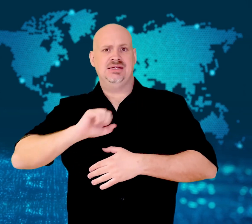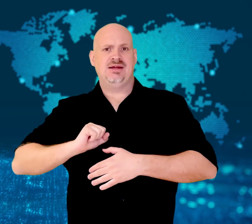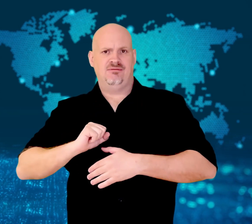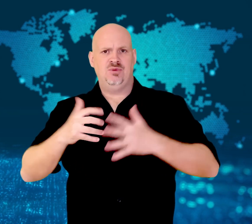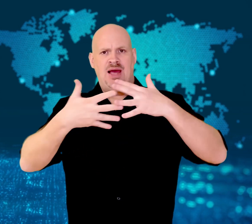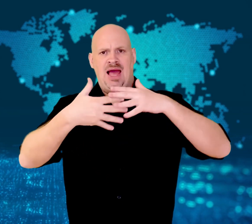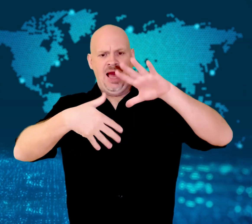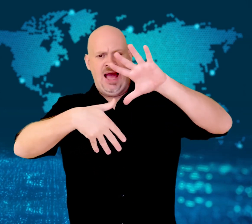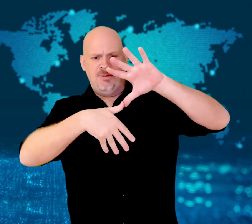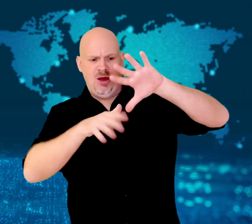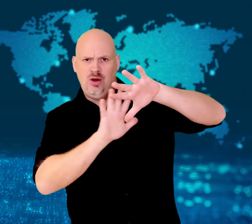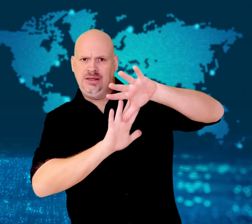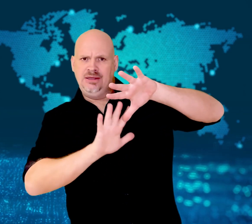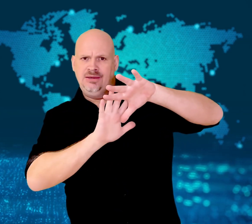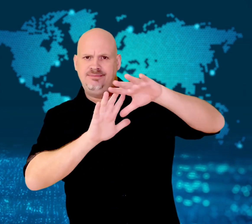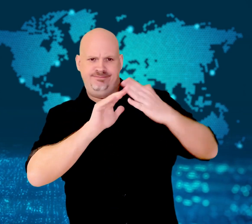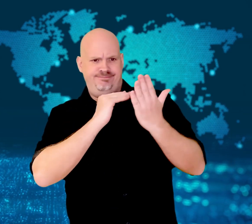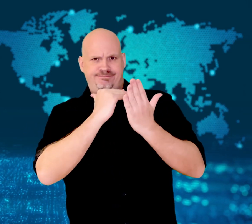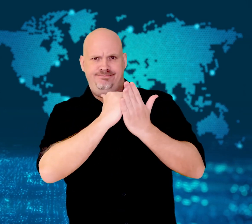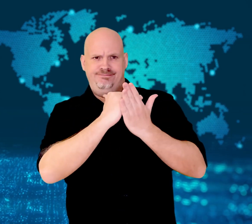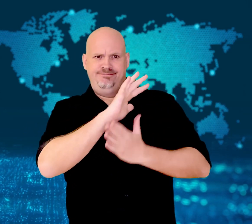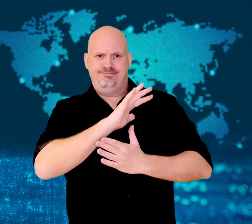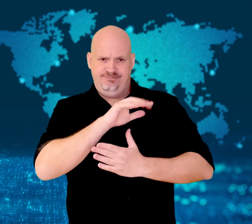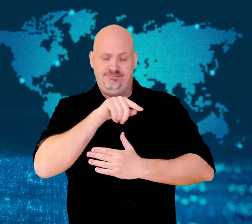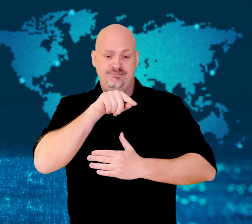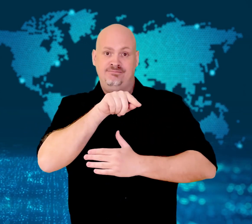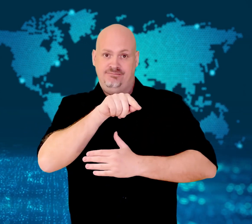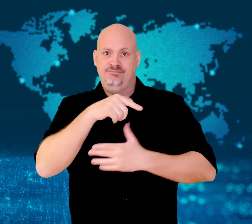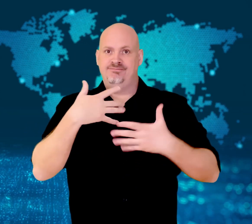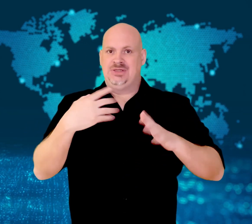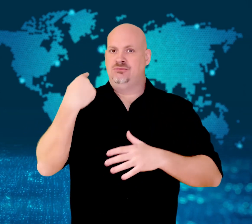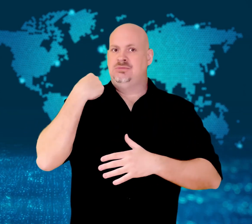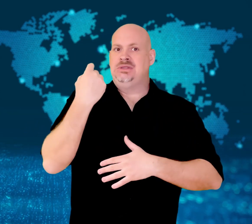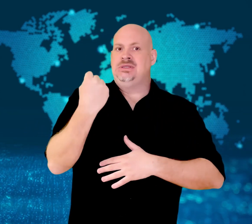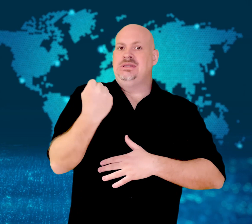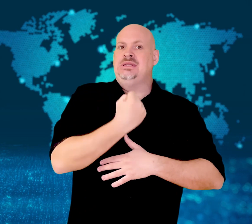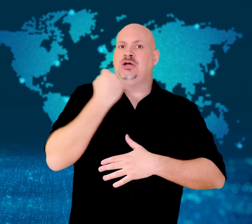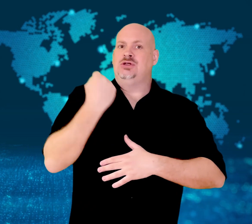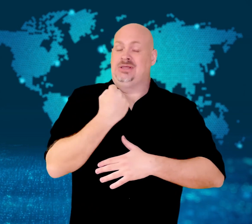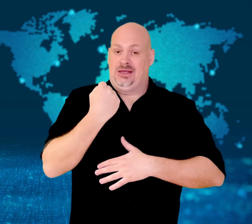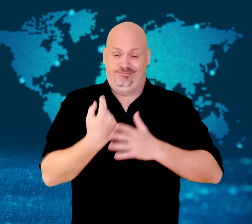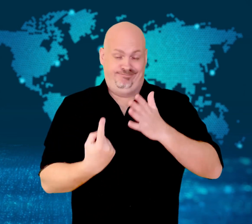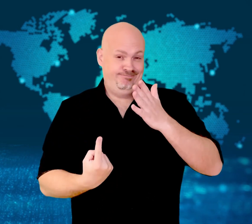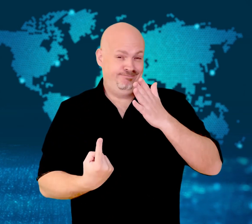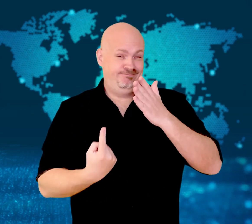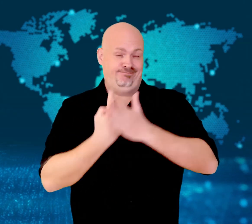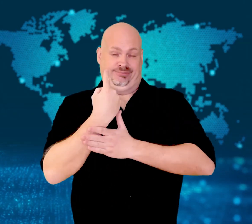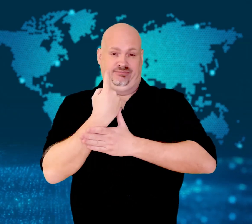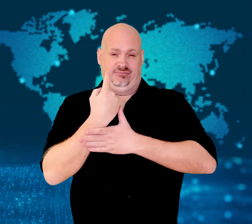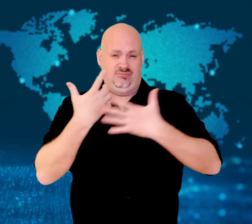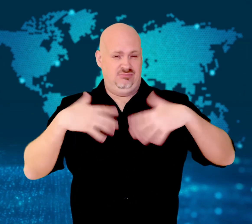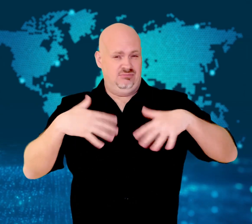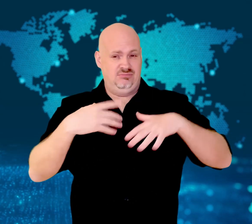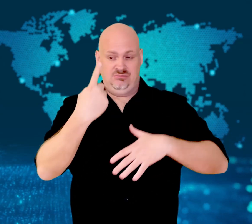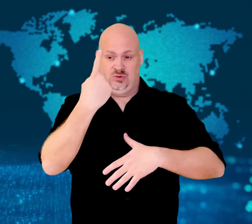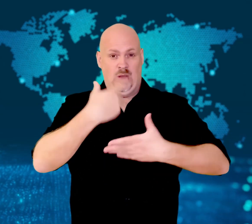the Central American country's civil war in 1992.